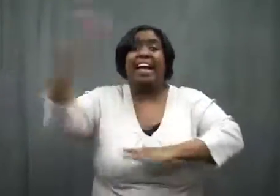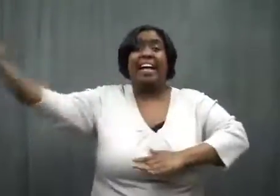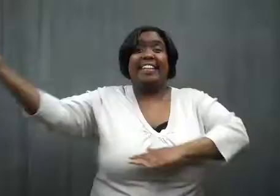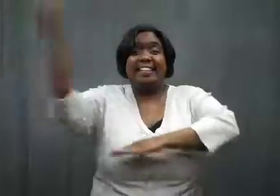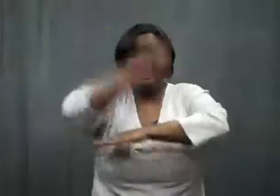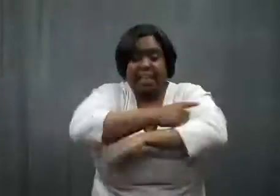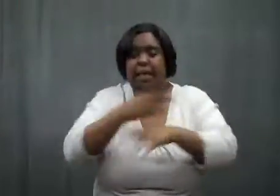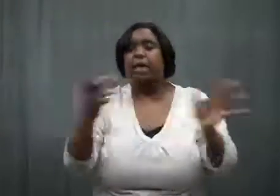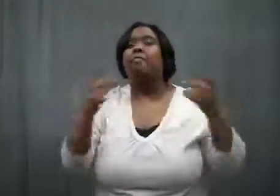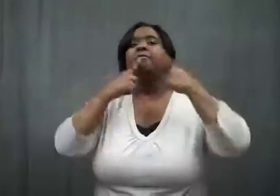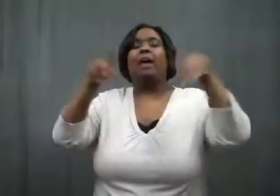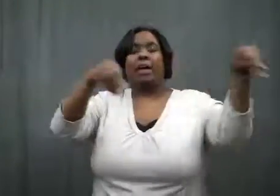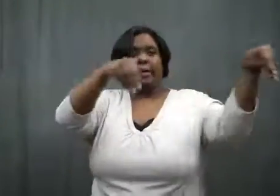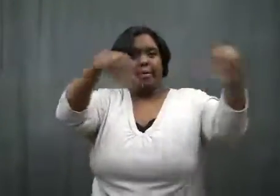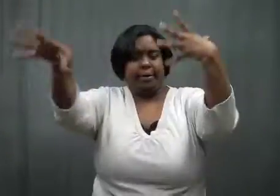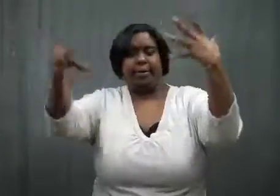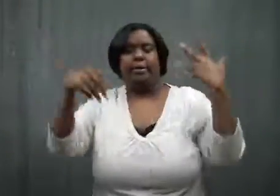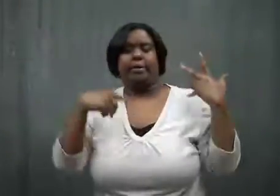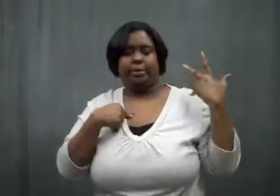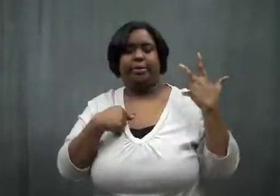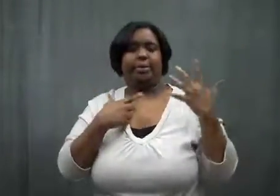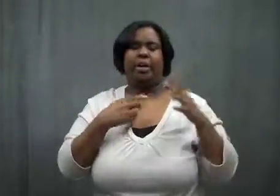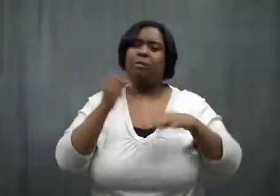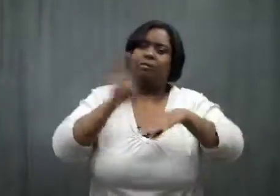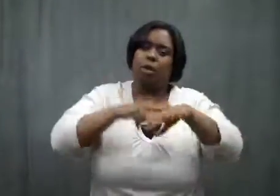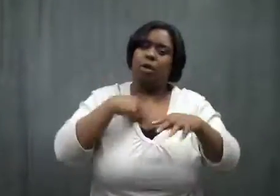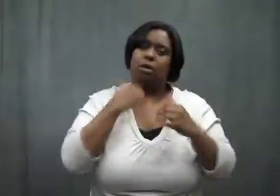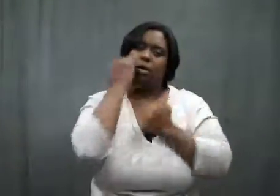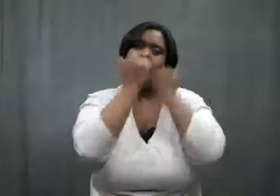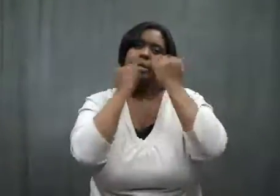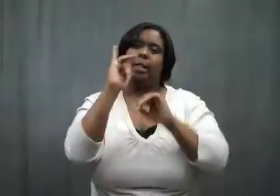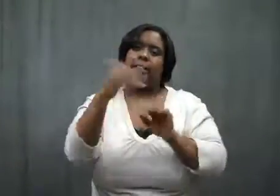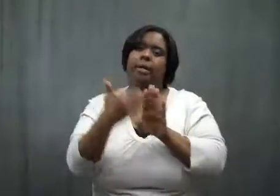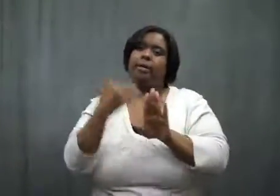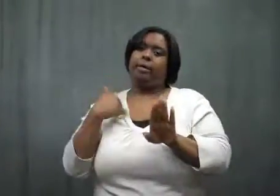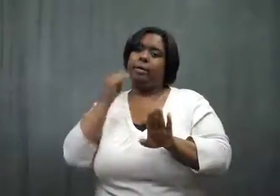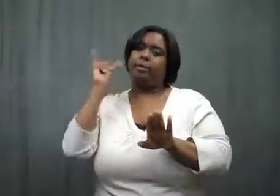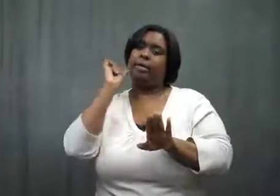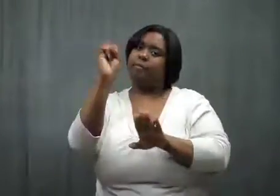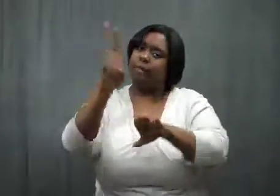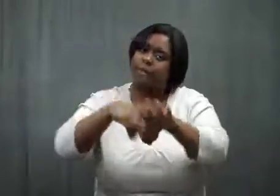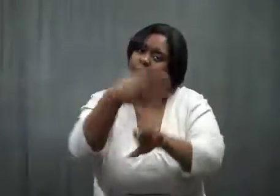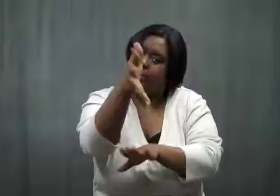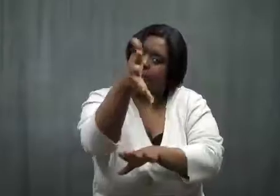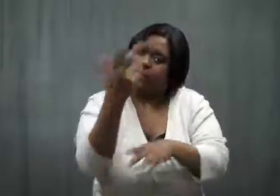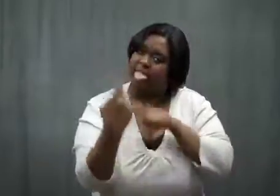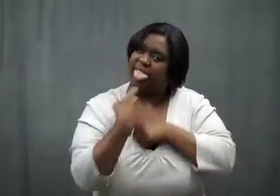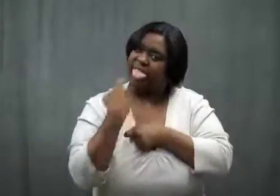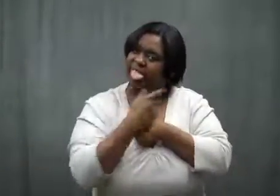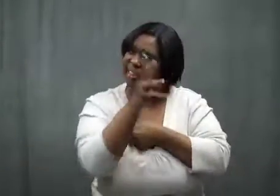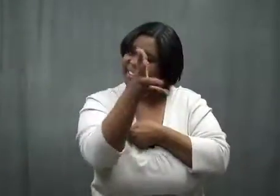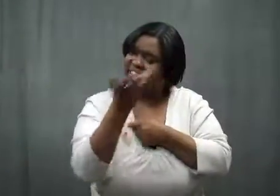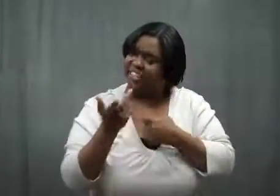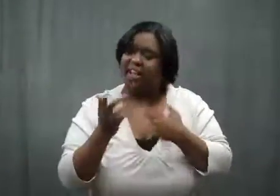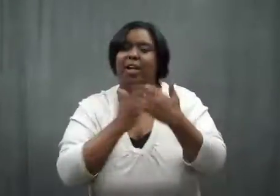The lights finally came back on the next day. Now stop teasing me, of course I cleaned my face off the night before!